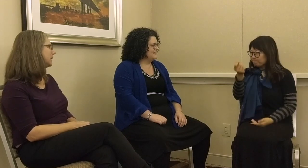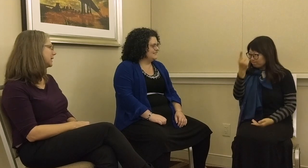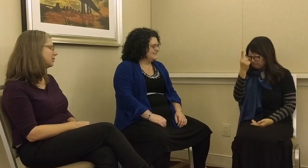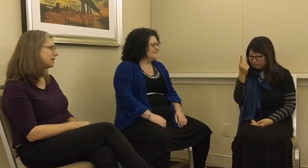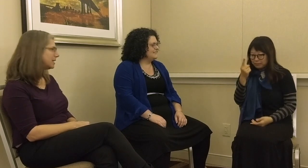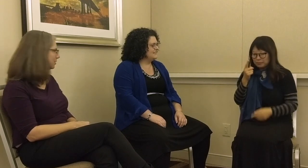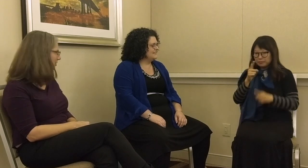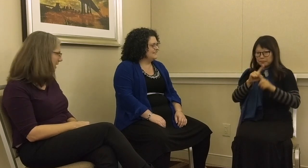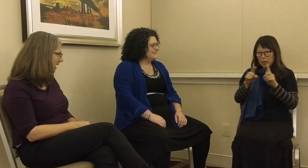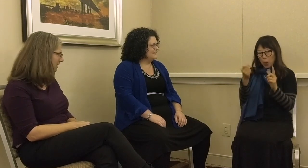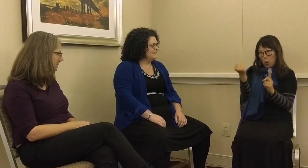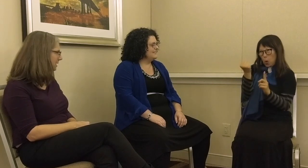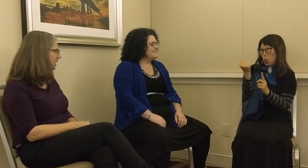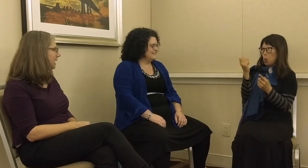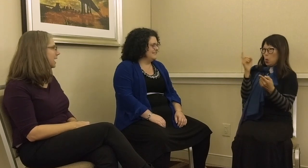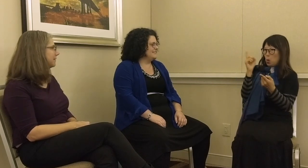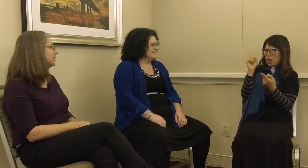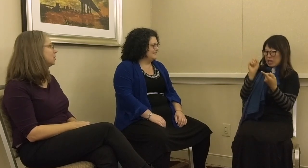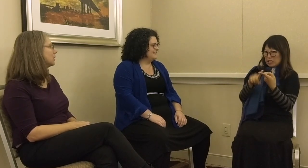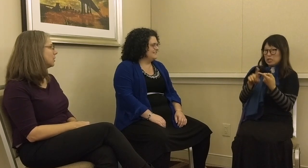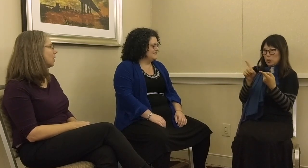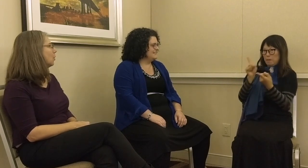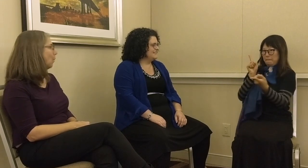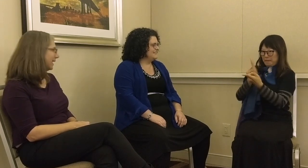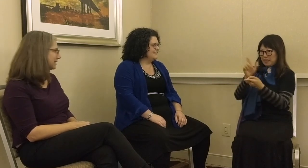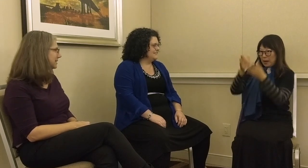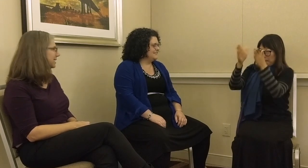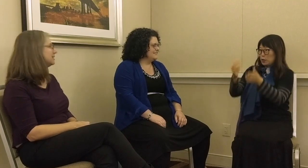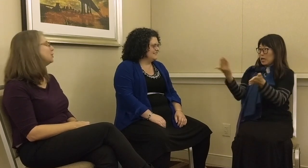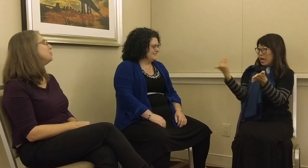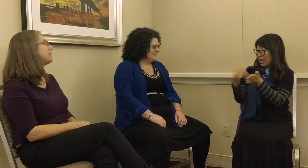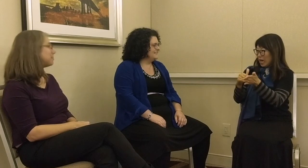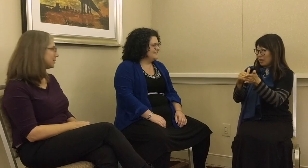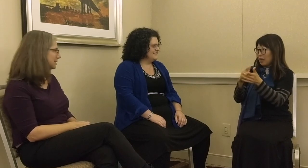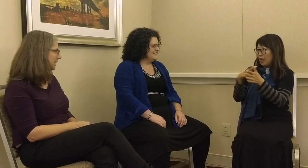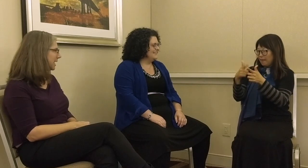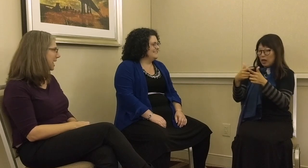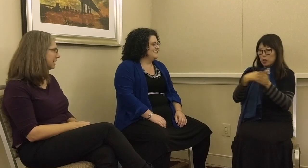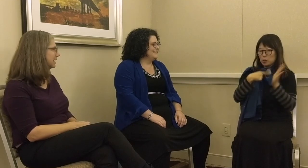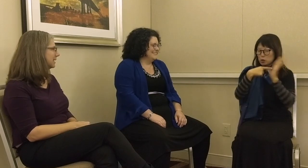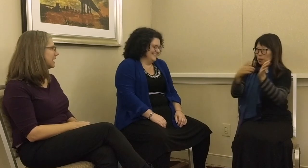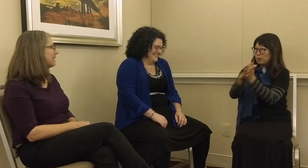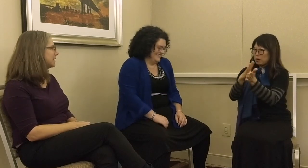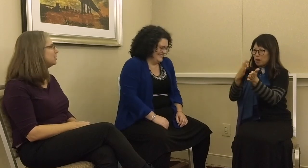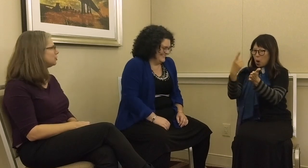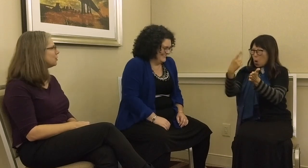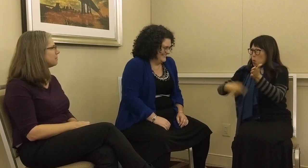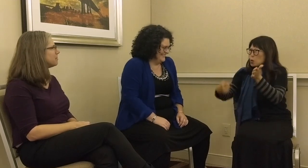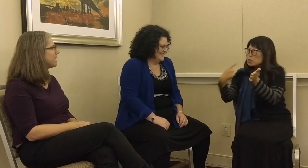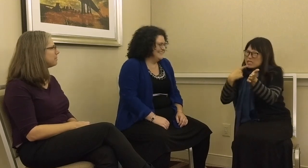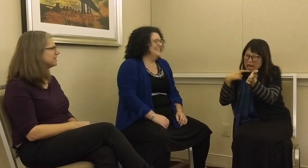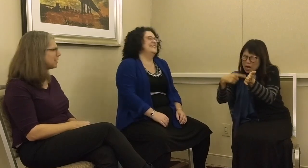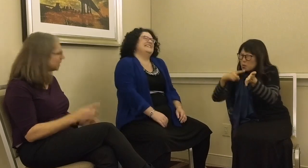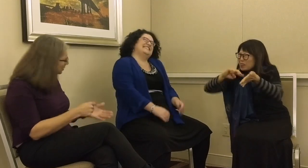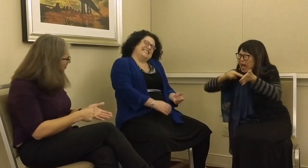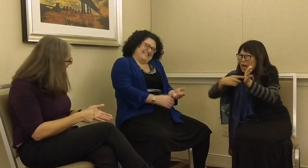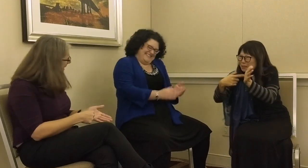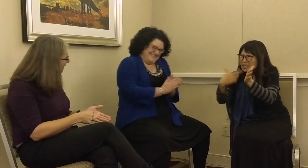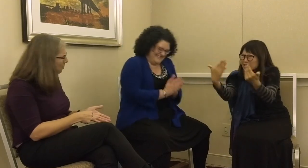read it, and you didn’t understand, and then you would wait until you met the person again, and then you’d show them the paper and say, “What did you say here? What does